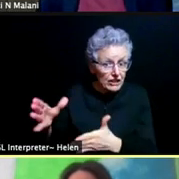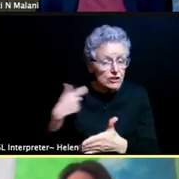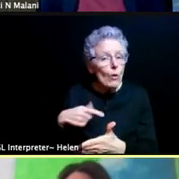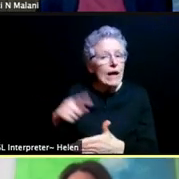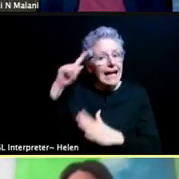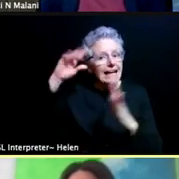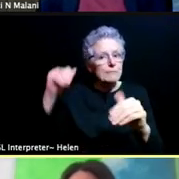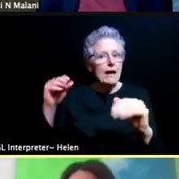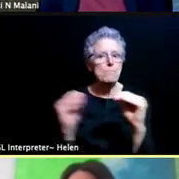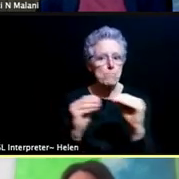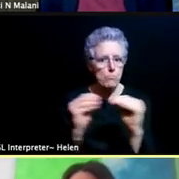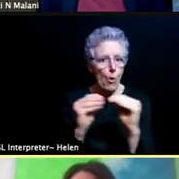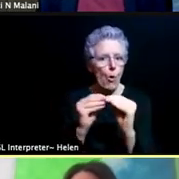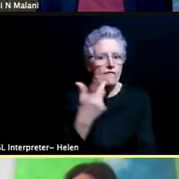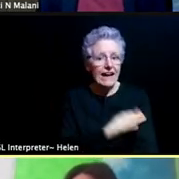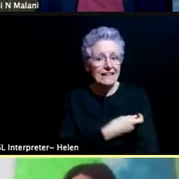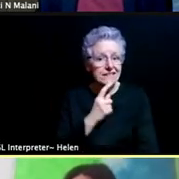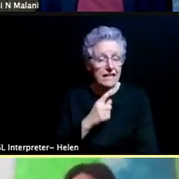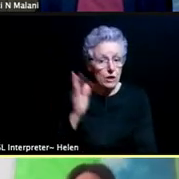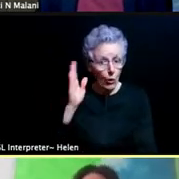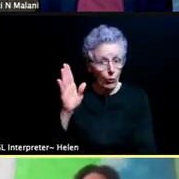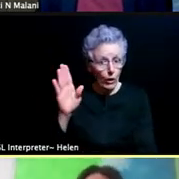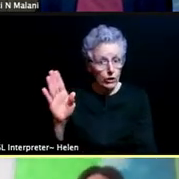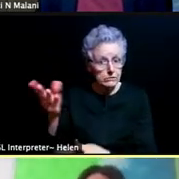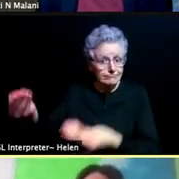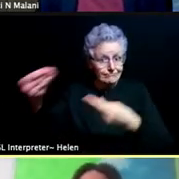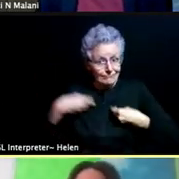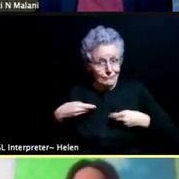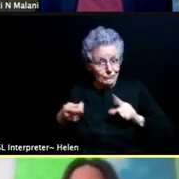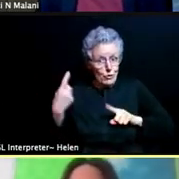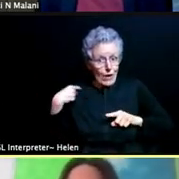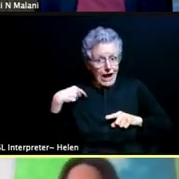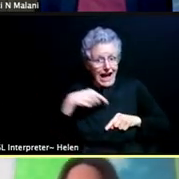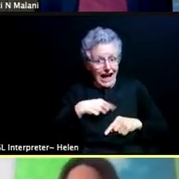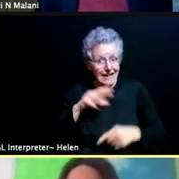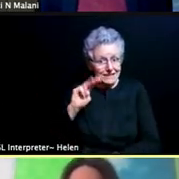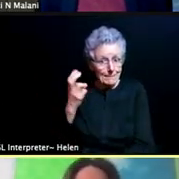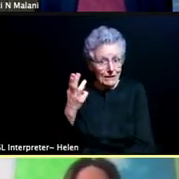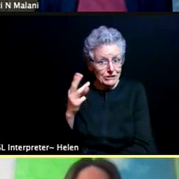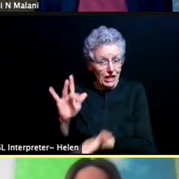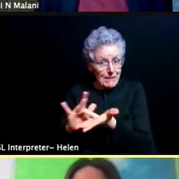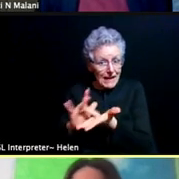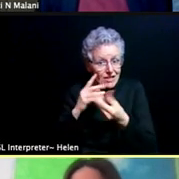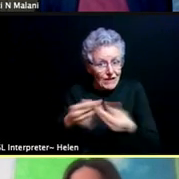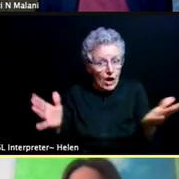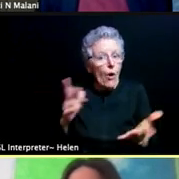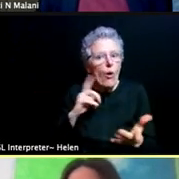So whether that comes directly to Michigan medicine to deliver or to our broader community through all of these different channels,